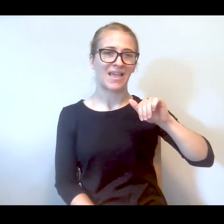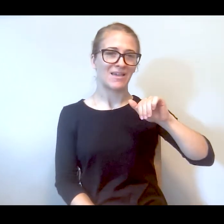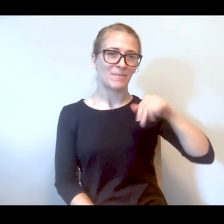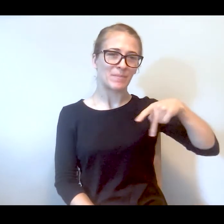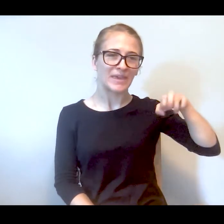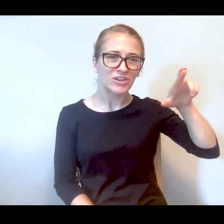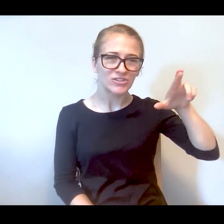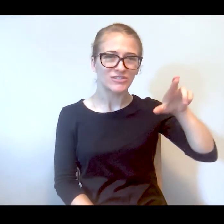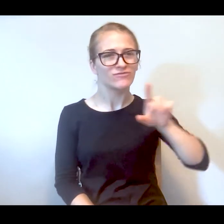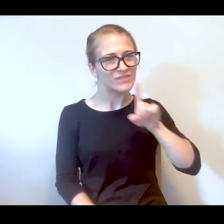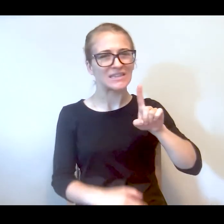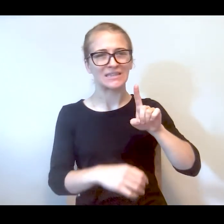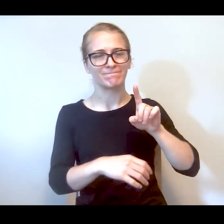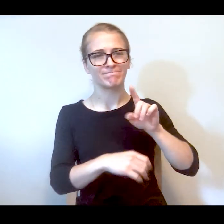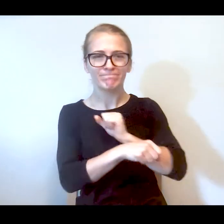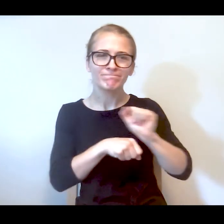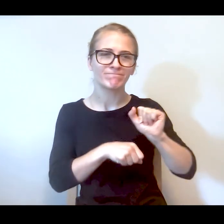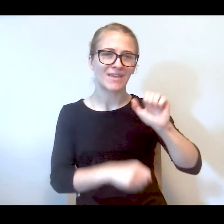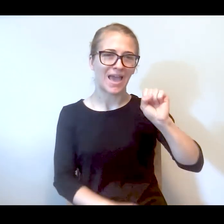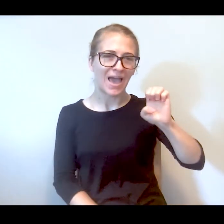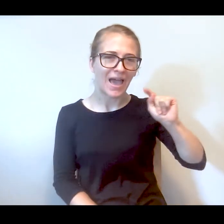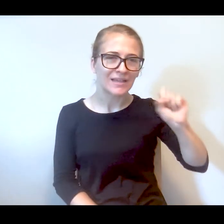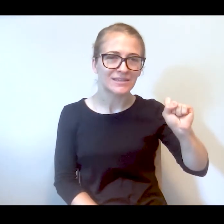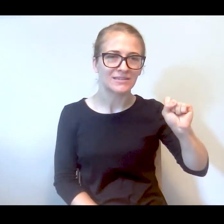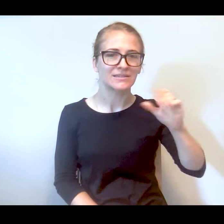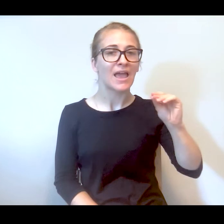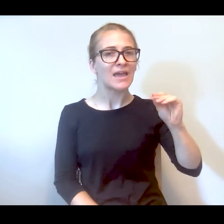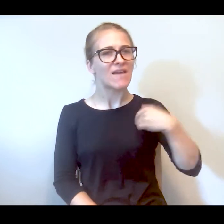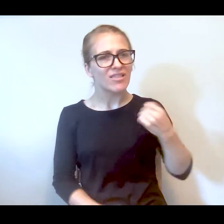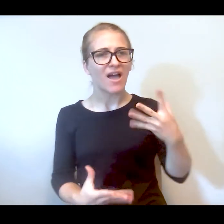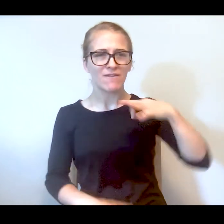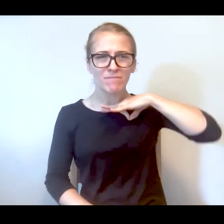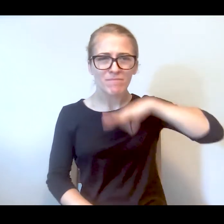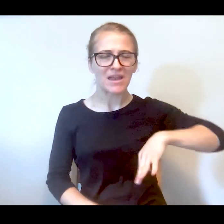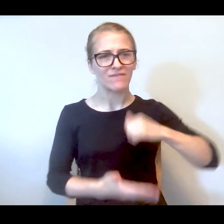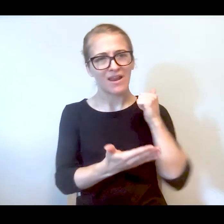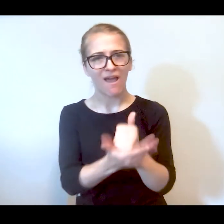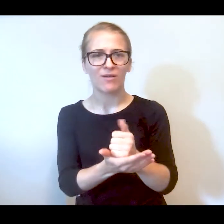community. And the asset that they can bring to the table is helping others in crisis.